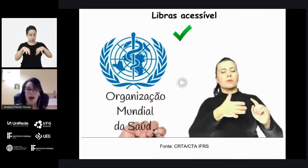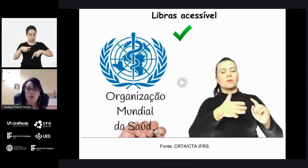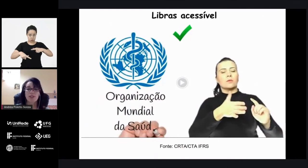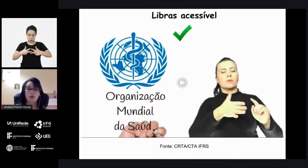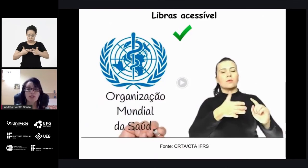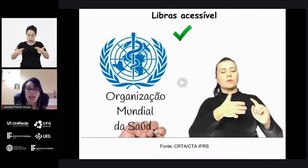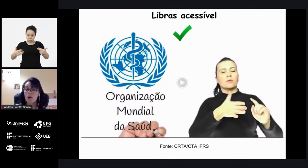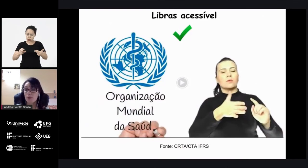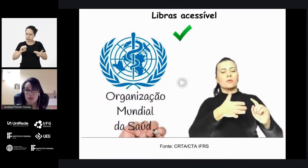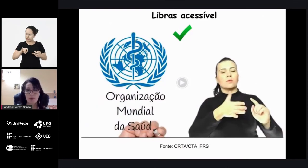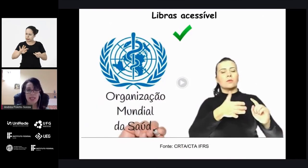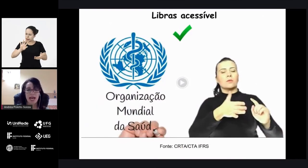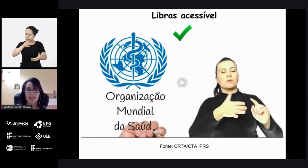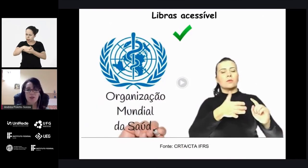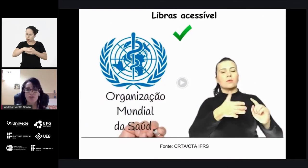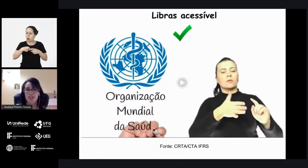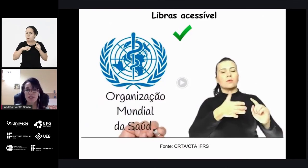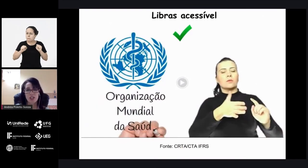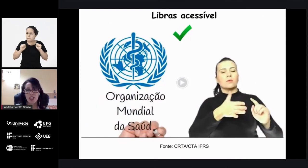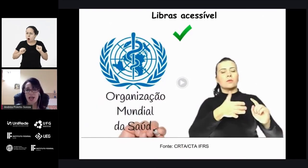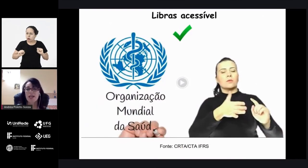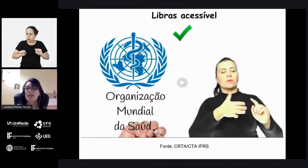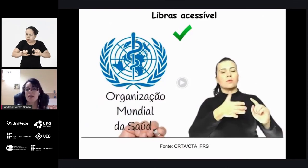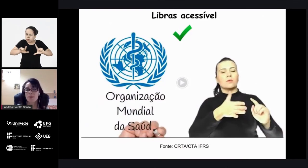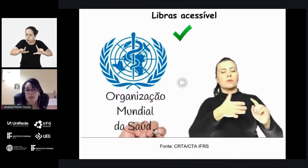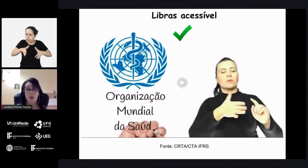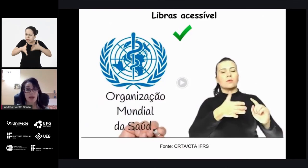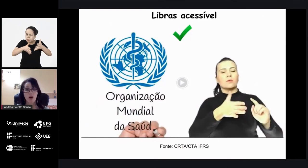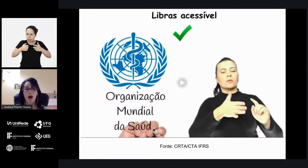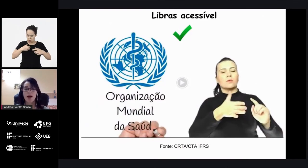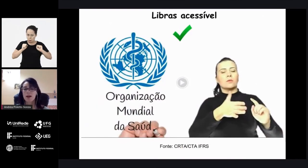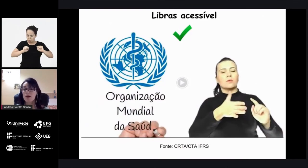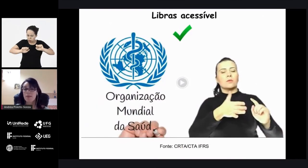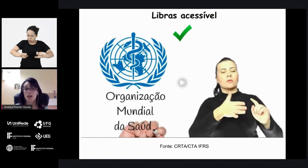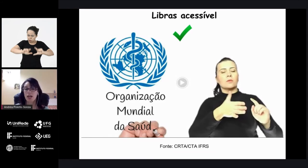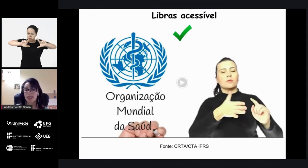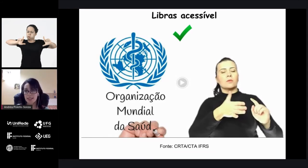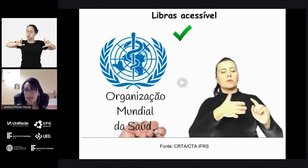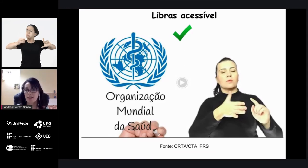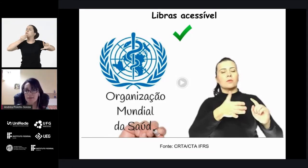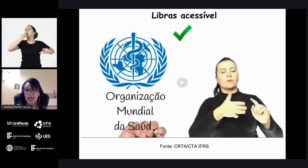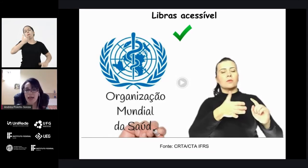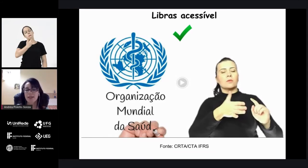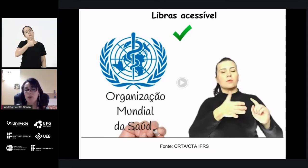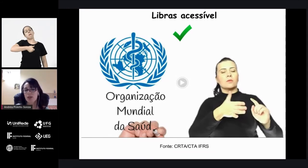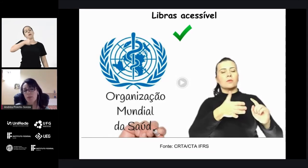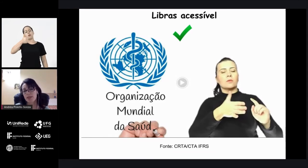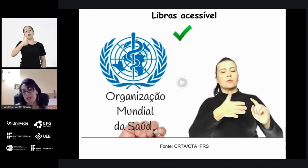producing the material that I have the possibility to offer the window in Libras even better